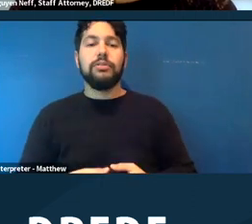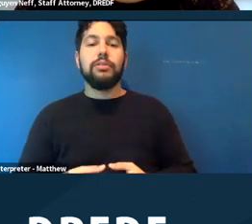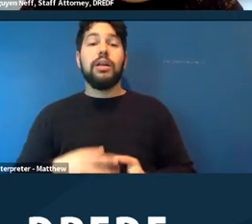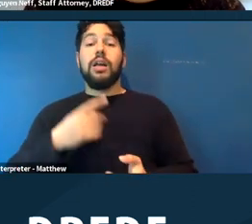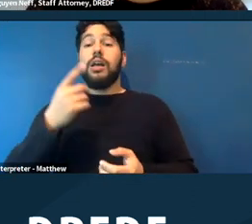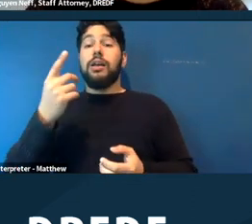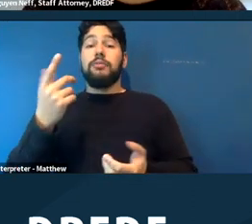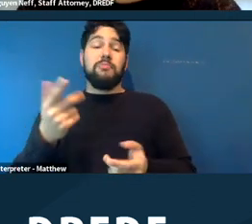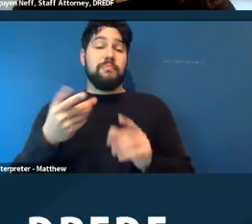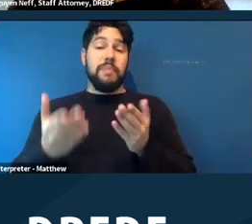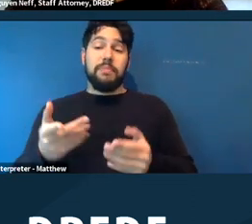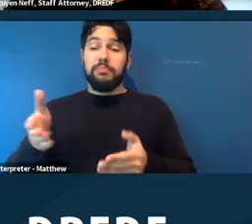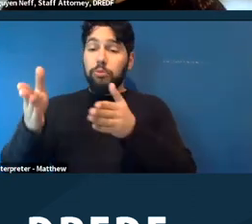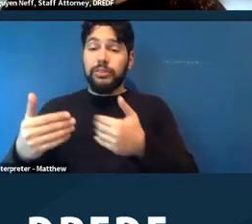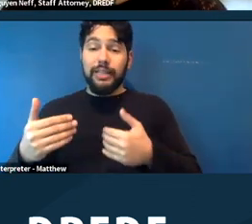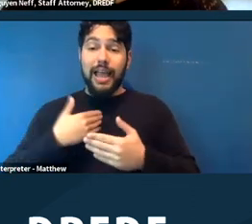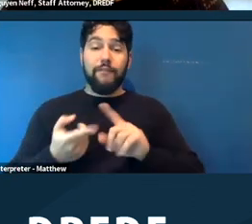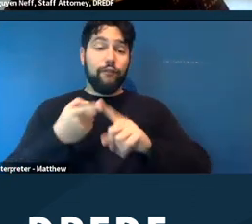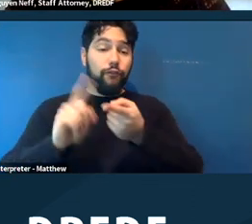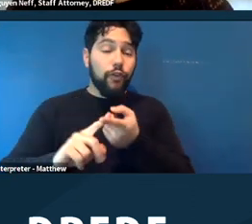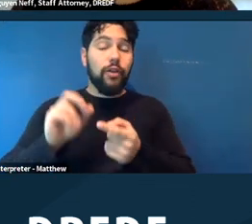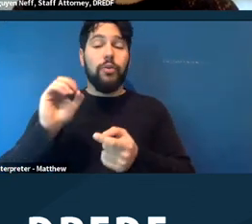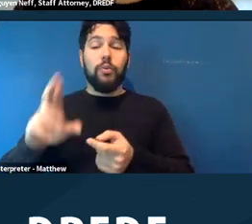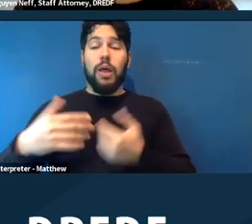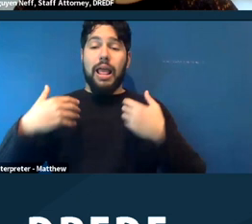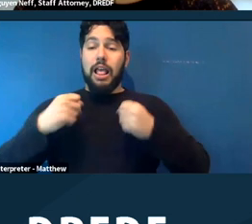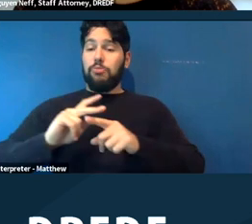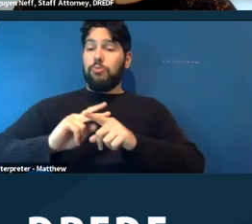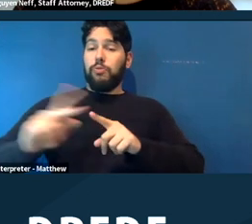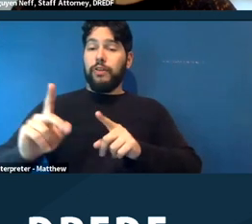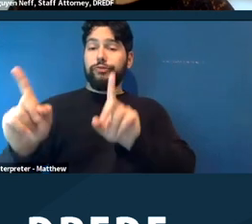this could be a friend or a health professional requesting accommodations so that they can stay